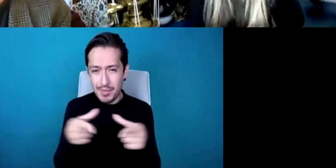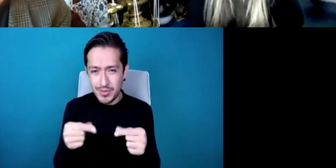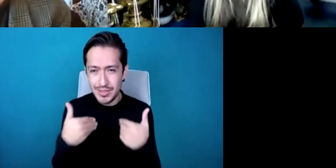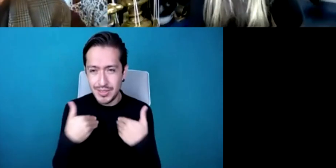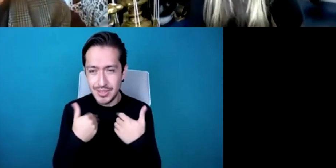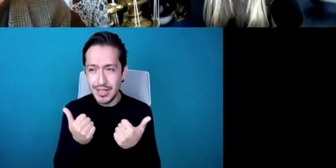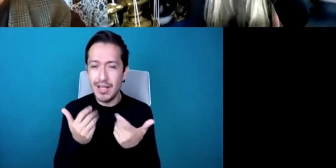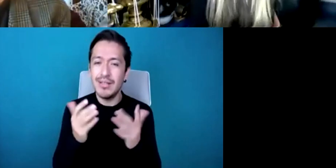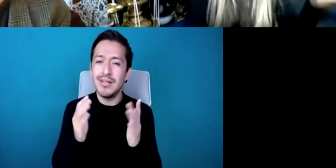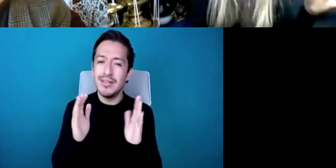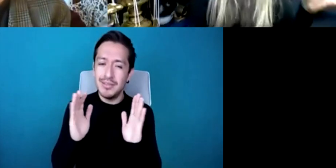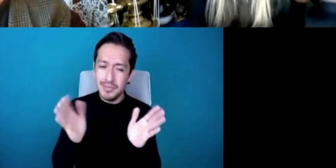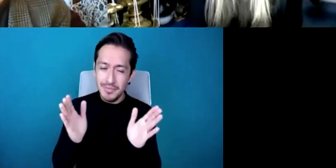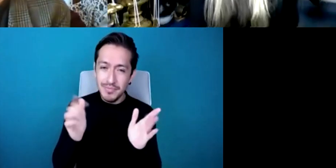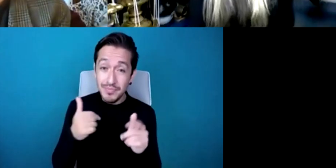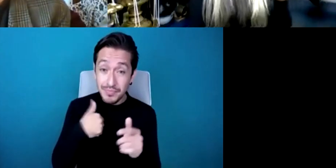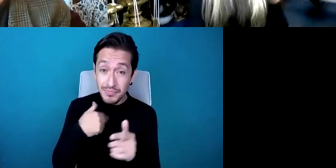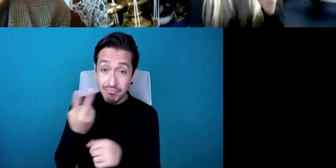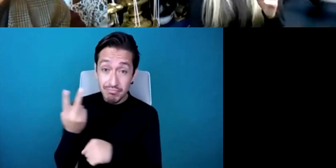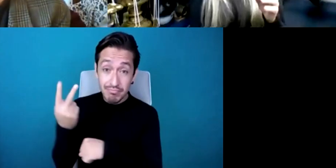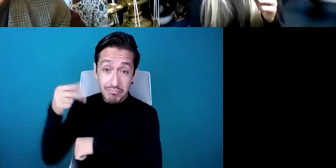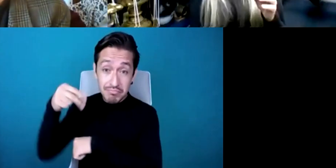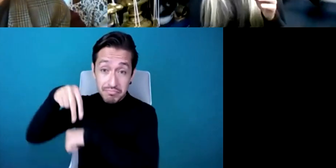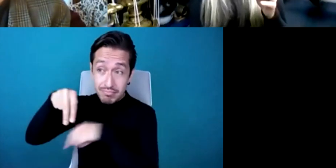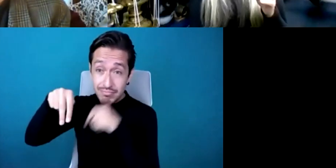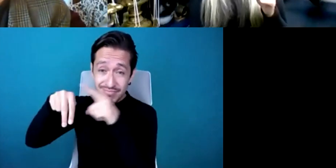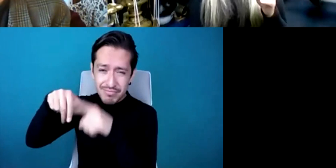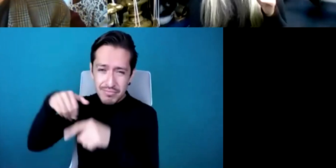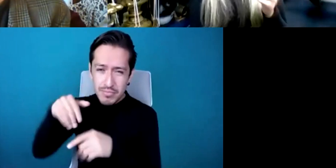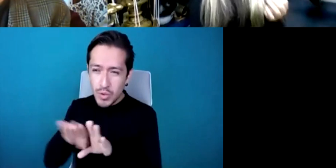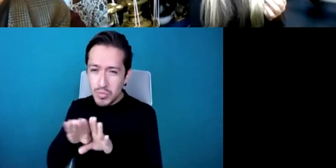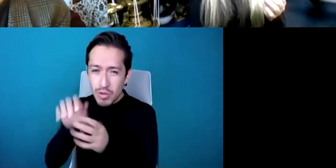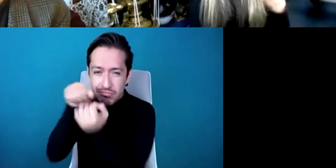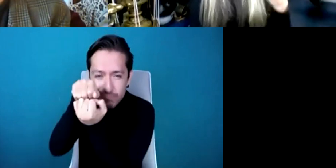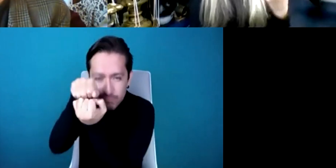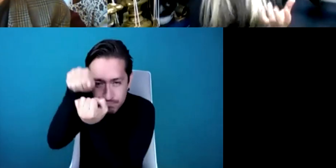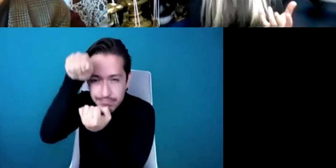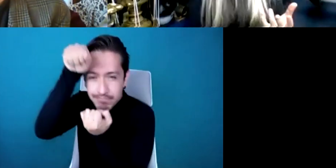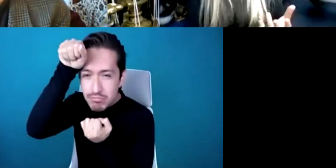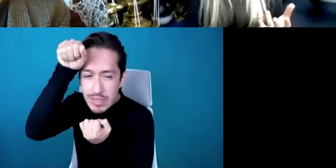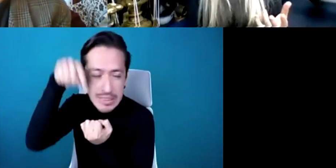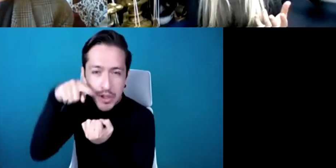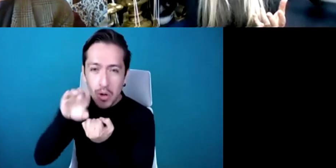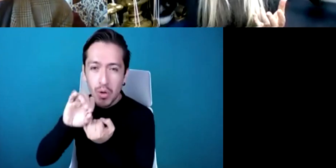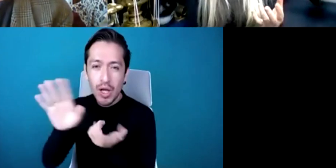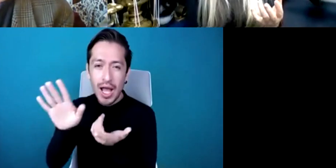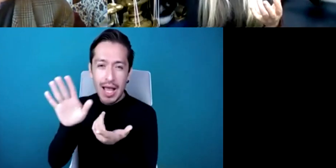you know I wasn't an expert and it would have been I feel inappropriate strangely for me to sort of